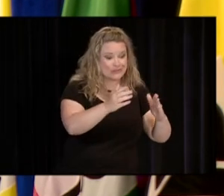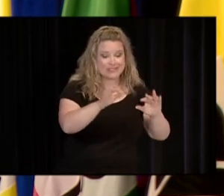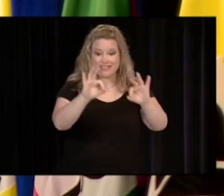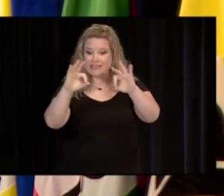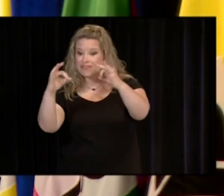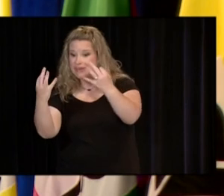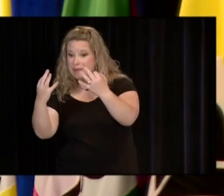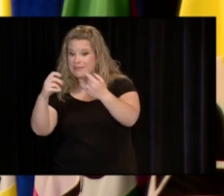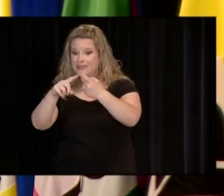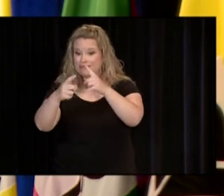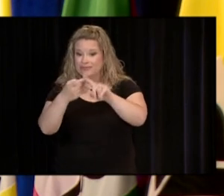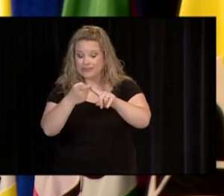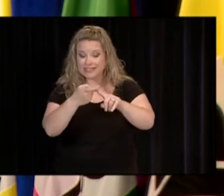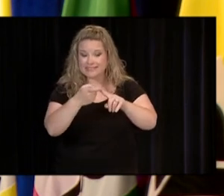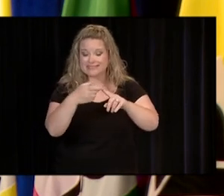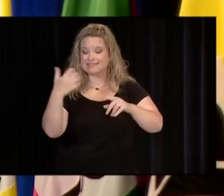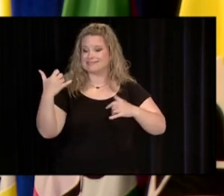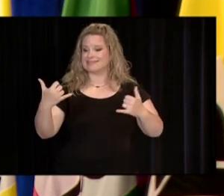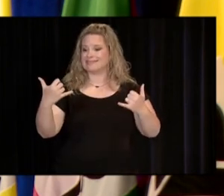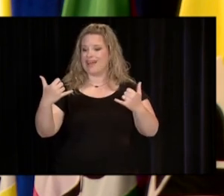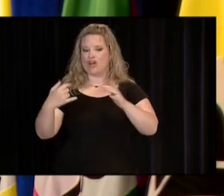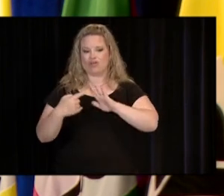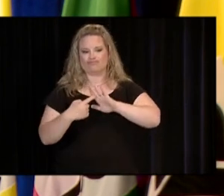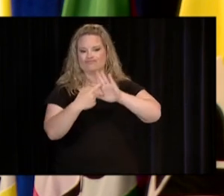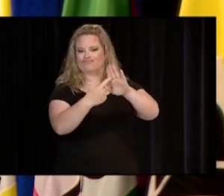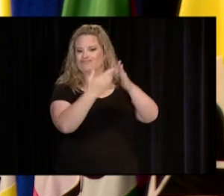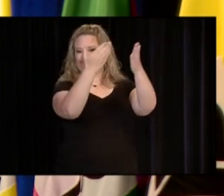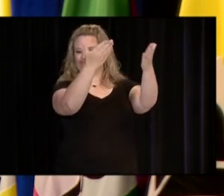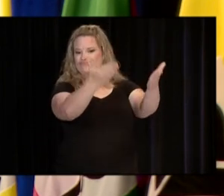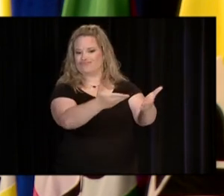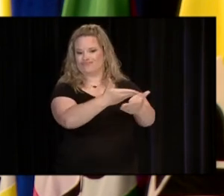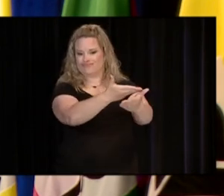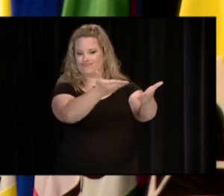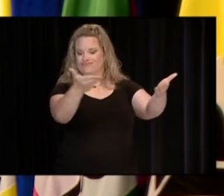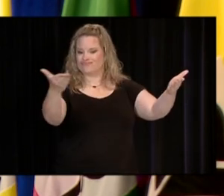AND FRIENDS- I PRESENT THE CANDIDATES FOR THE ASSOCIATE